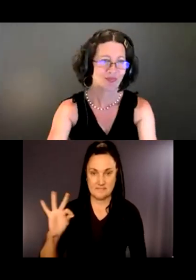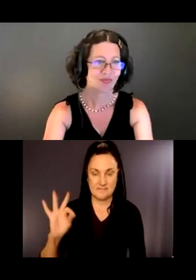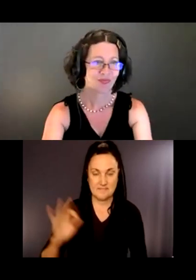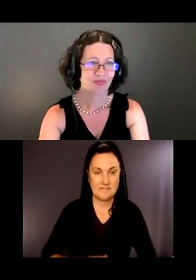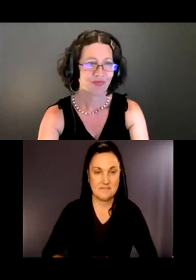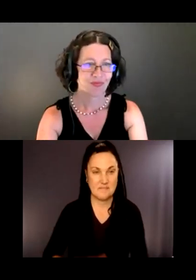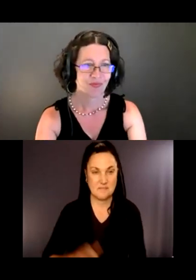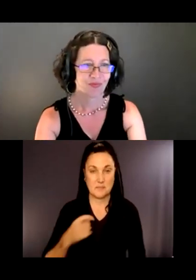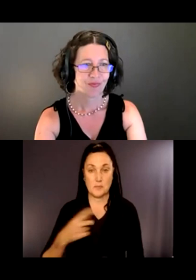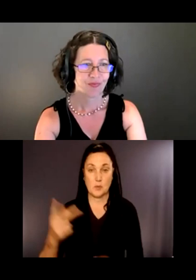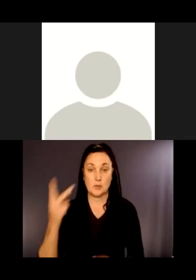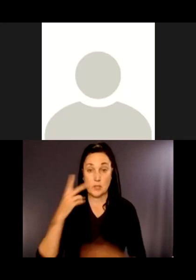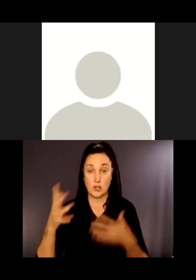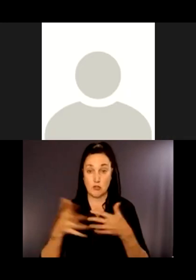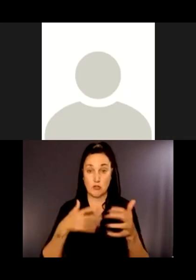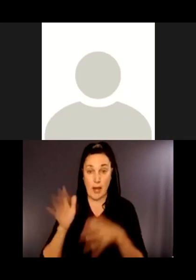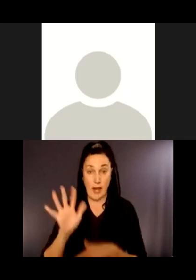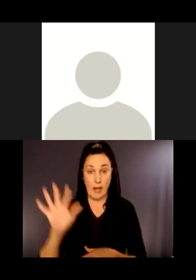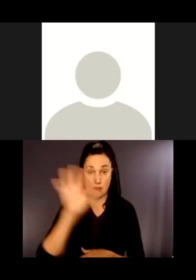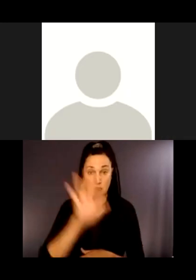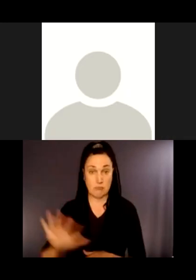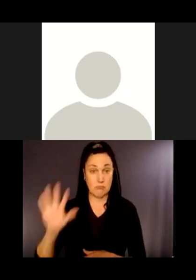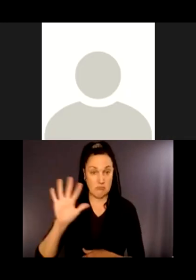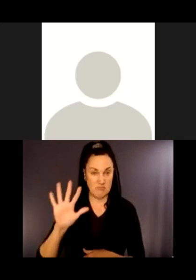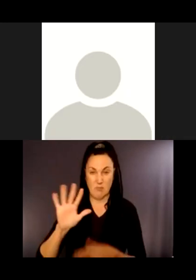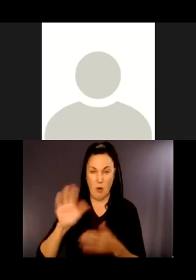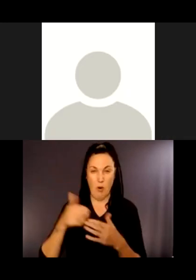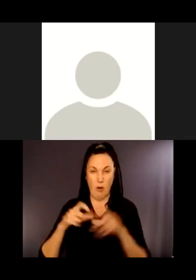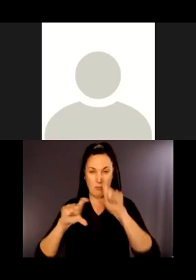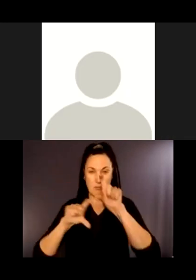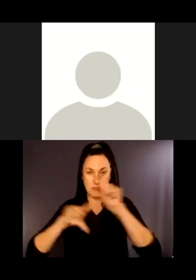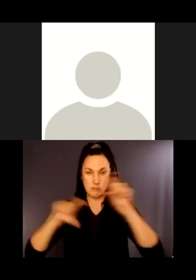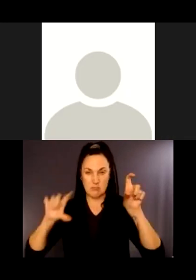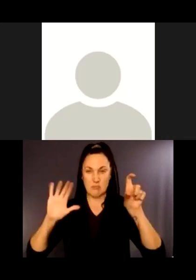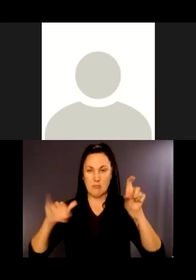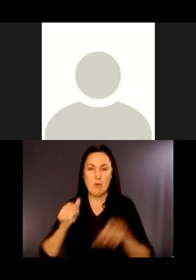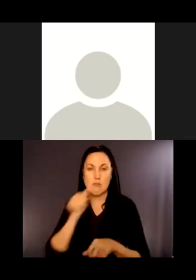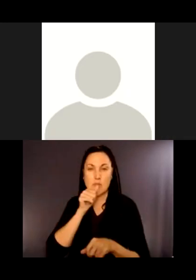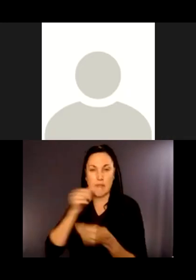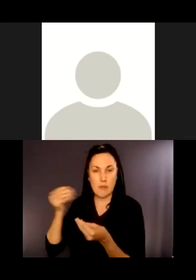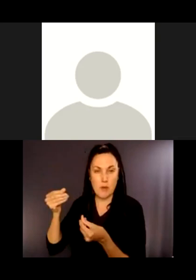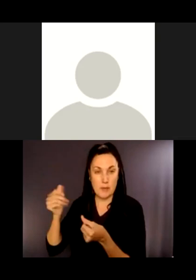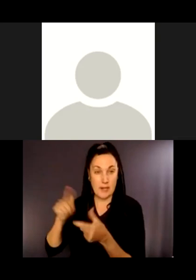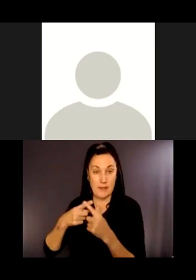All of that is private property. There are white corridors. Those are streets.